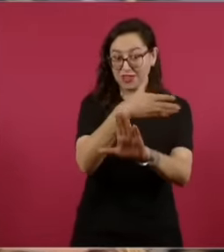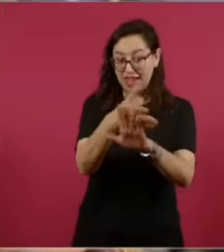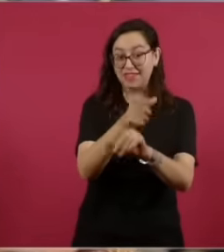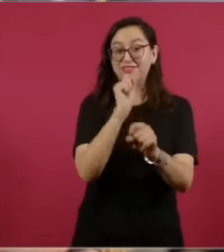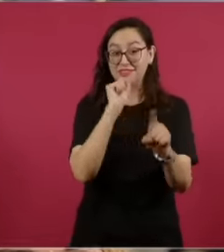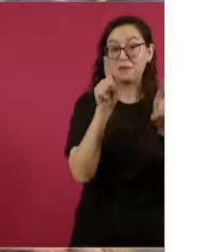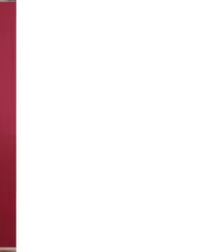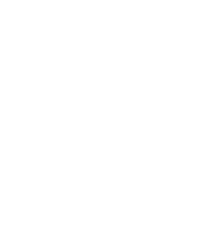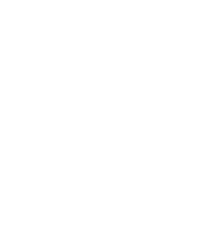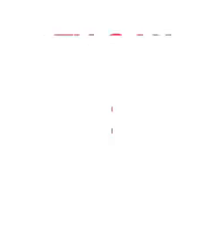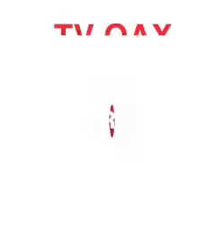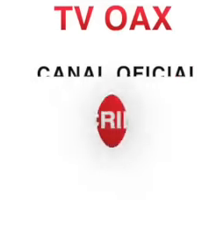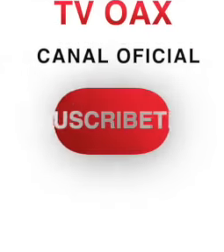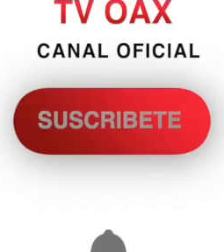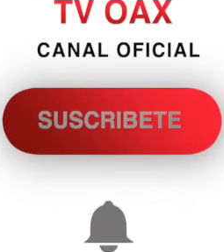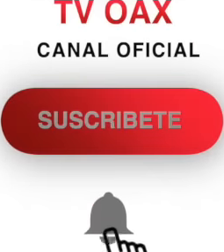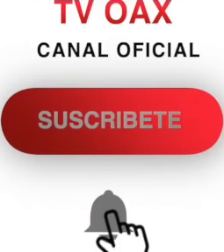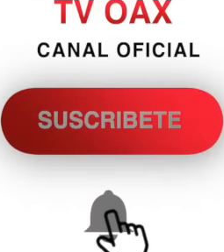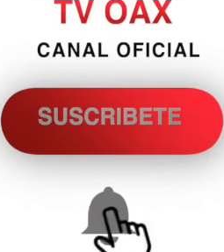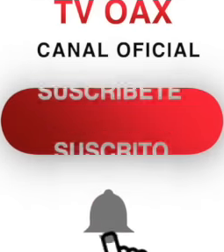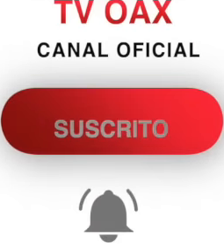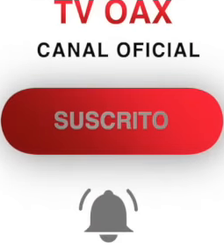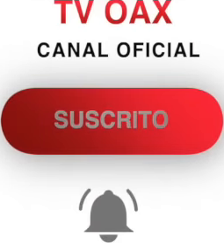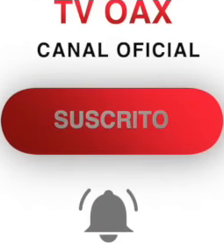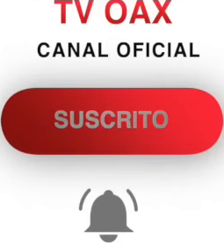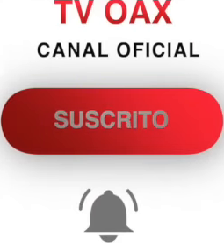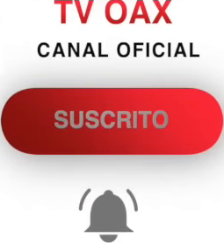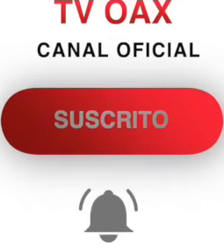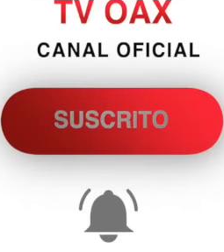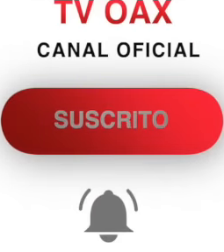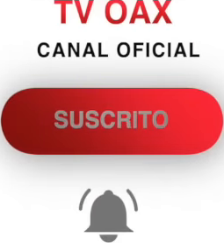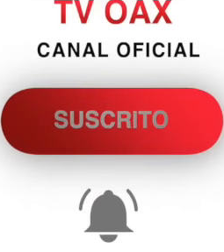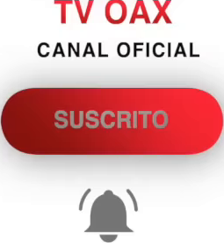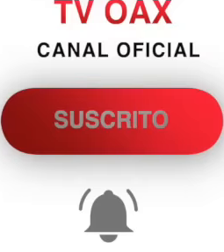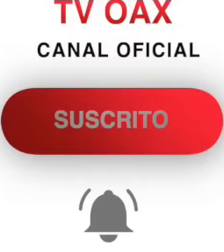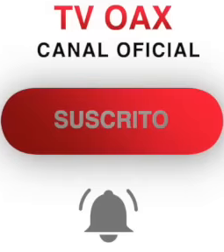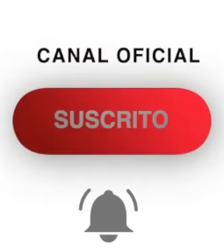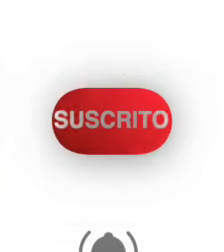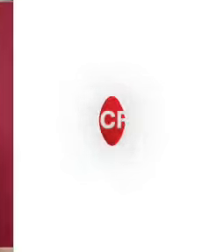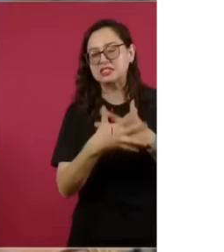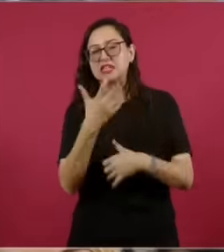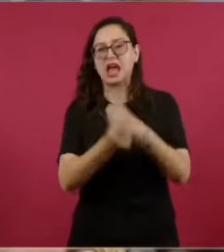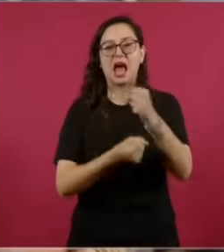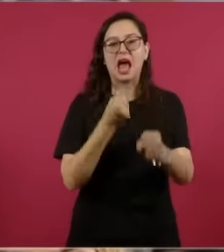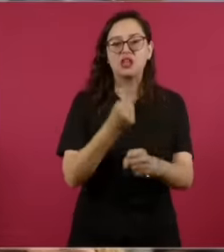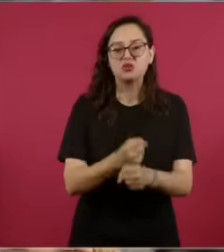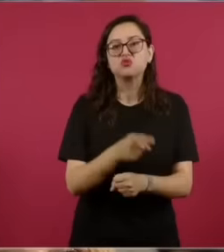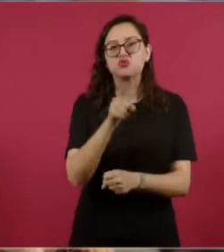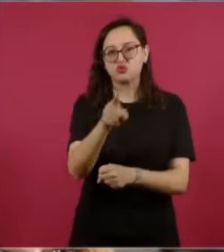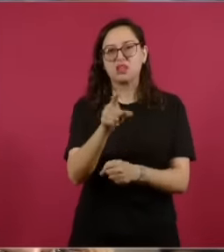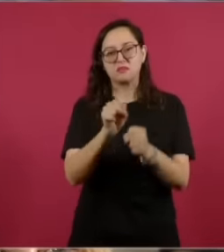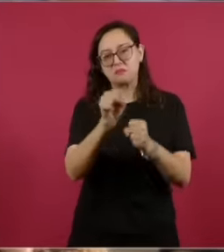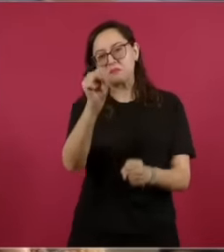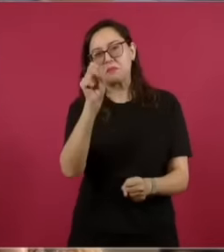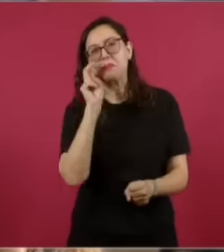see the judicial system in Mexico? In 10 or 15 years, Mexicans will be able to be calmer about the